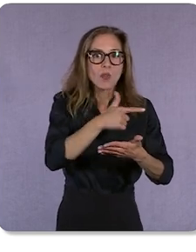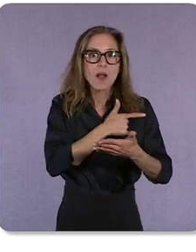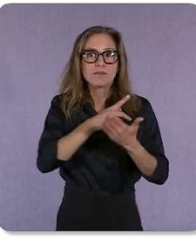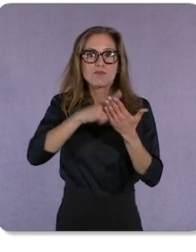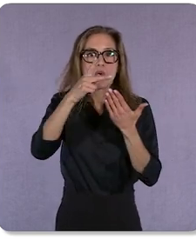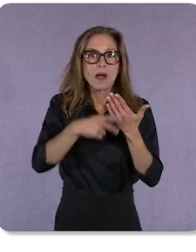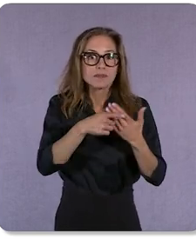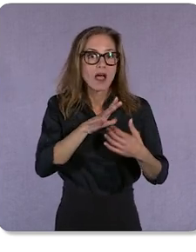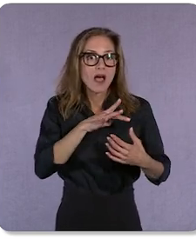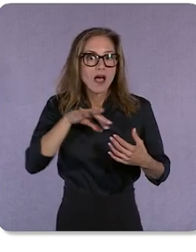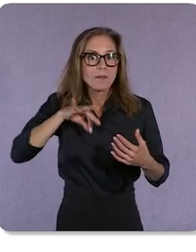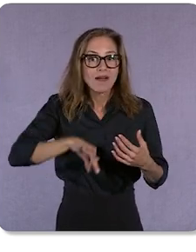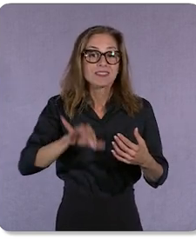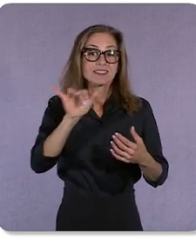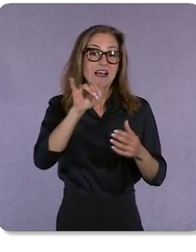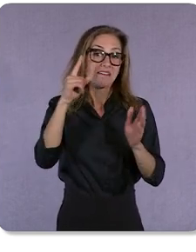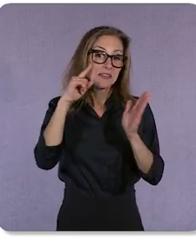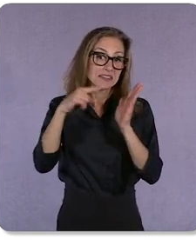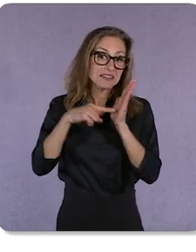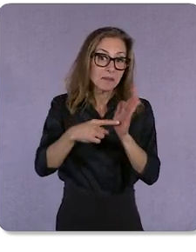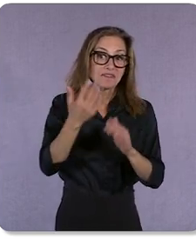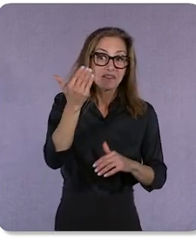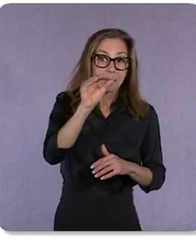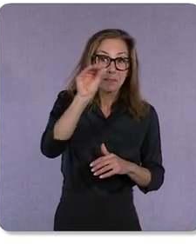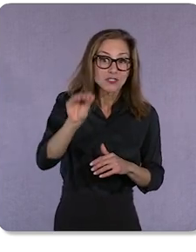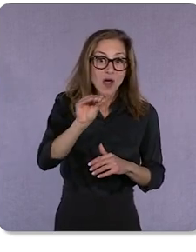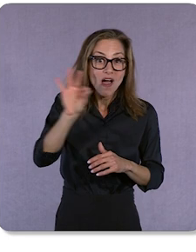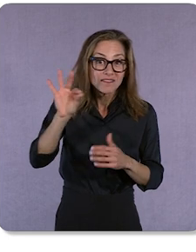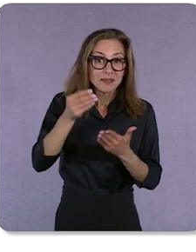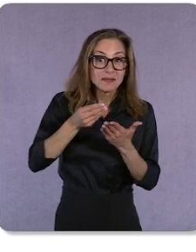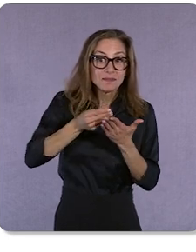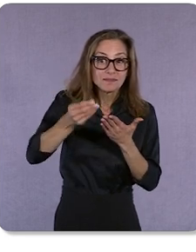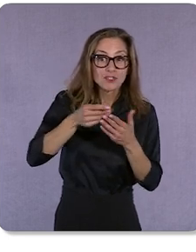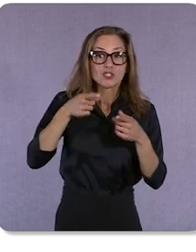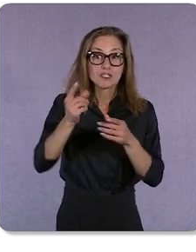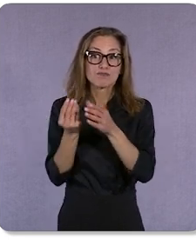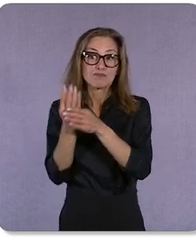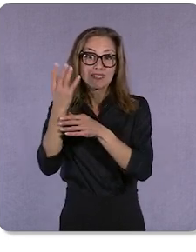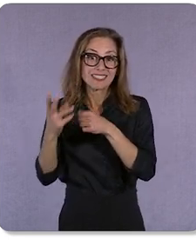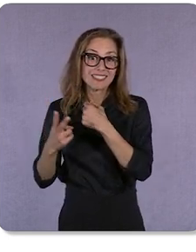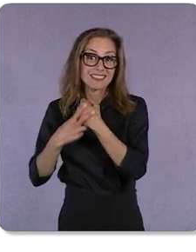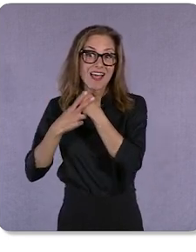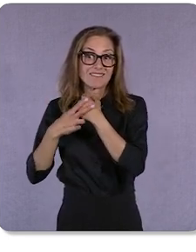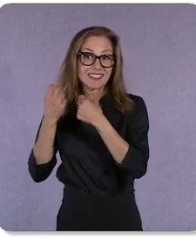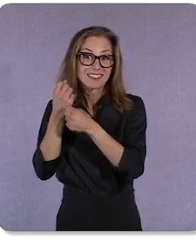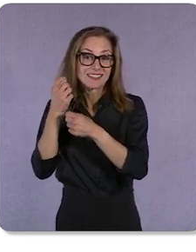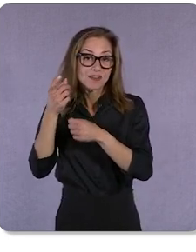like 15% off her purchase during the Spring Savings Event, free shipping, special deals,